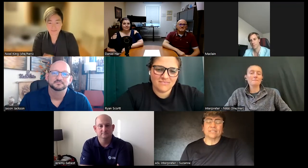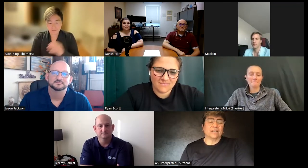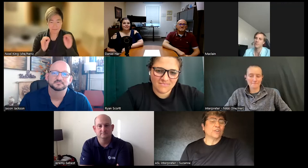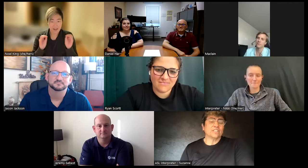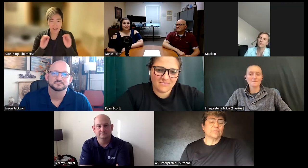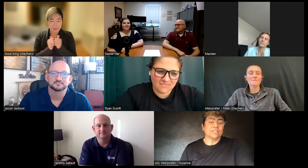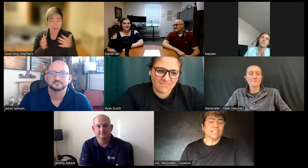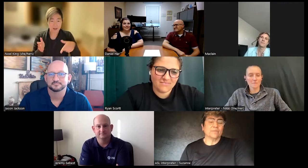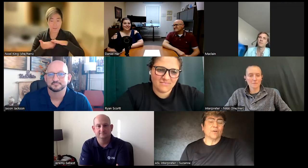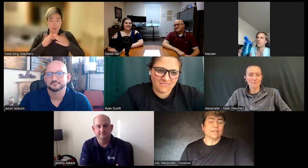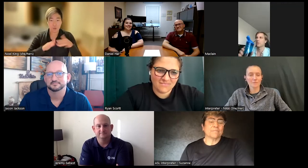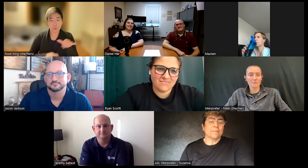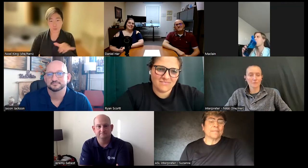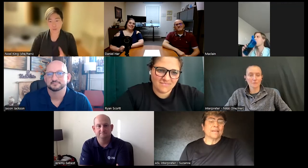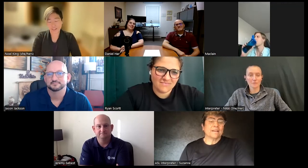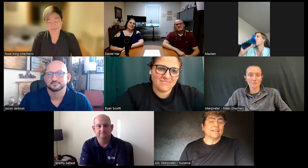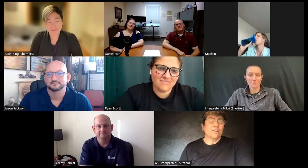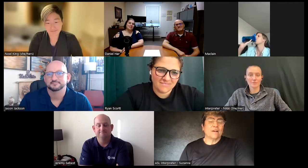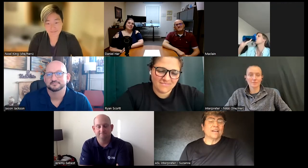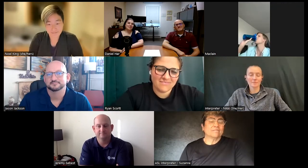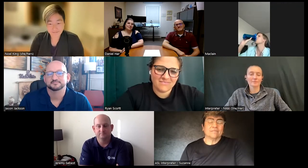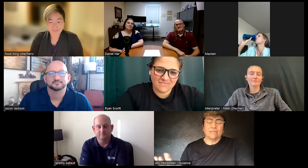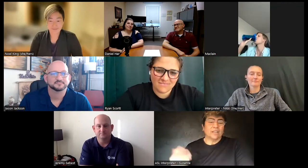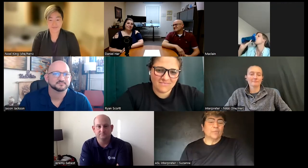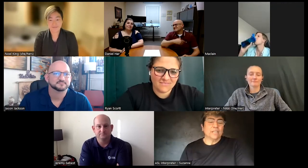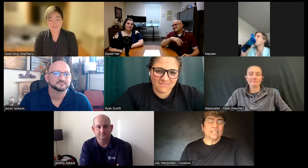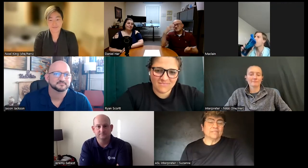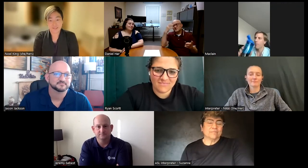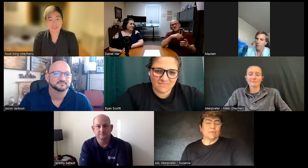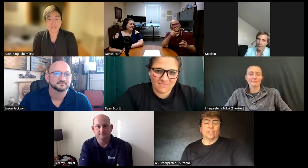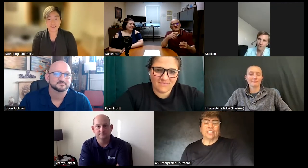encourages me to keep going you know and the community the community